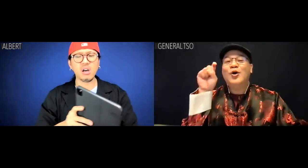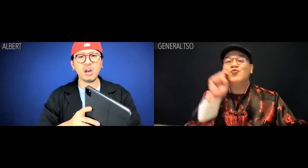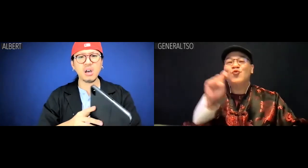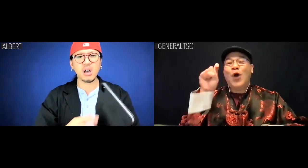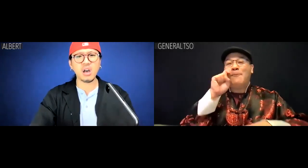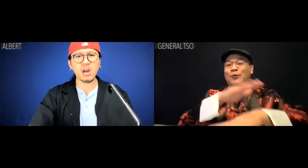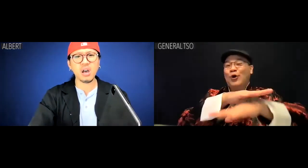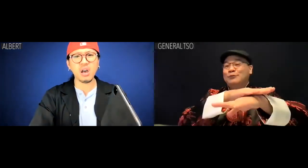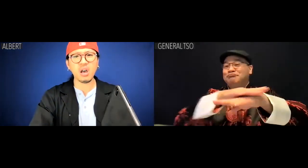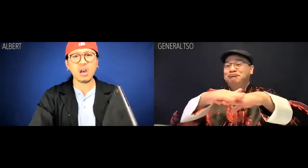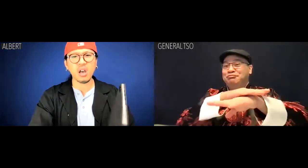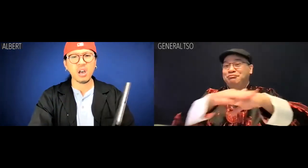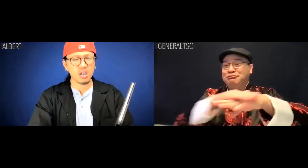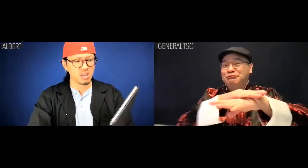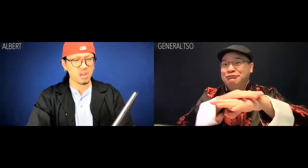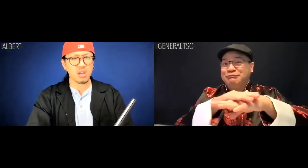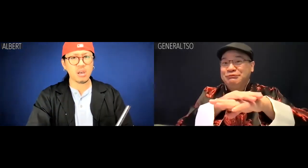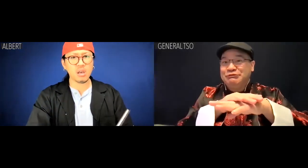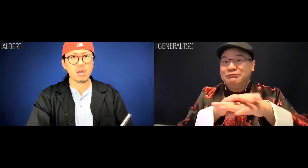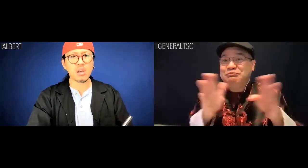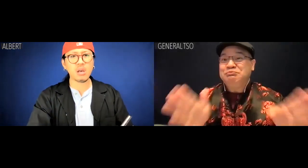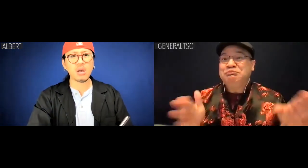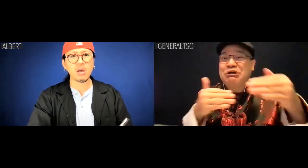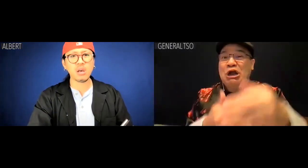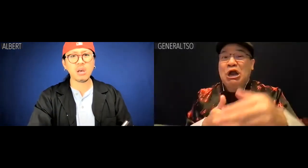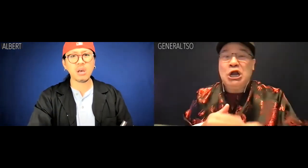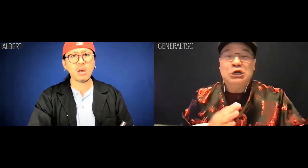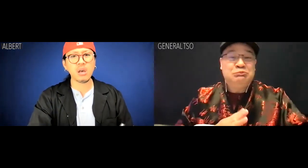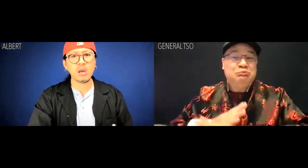General Tso: Rubberized titanium casing,